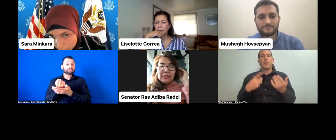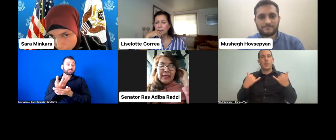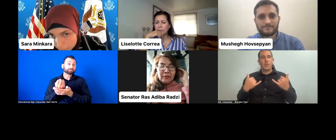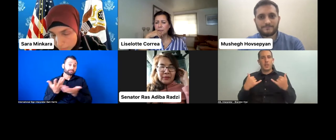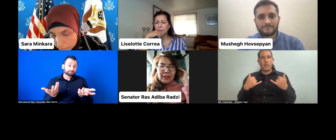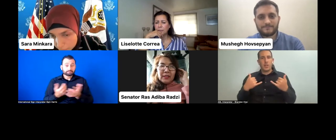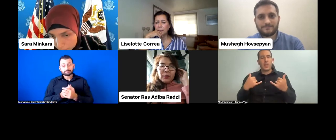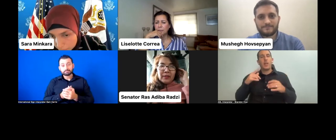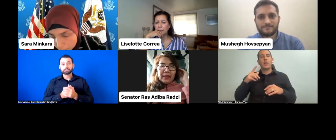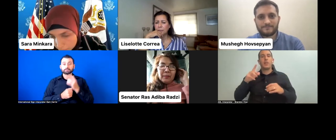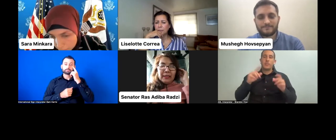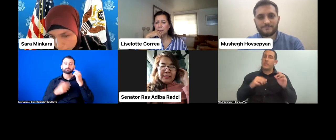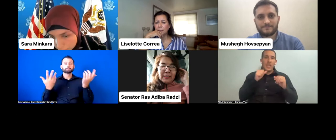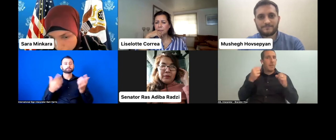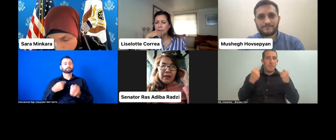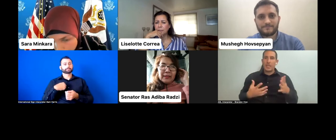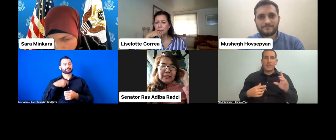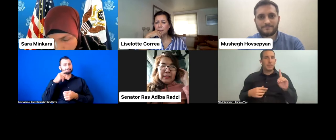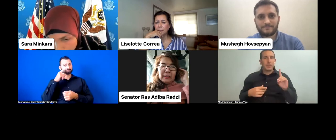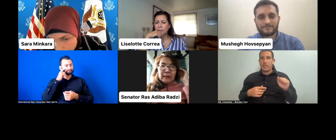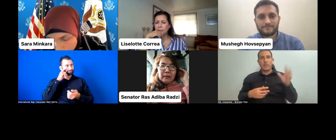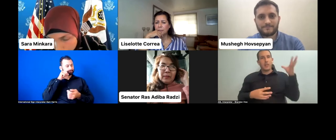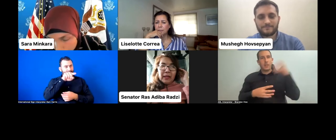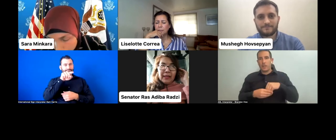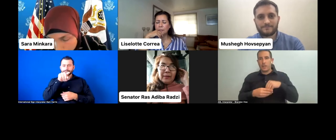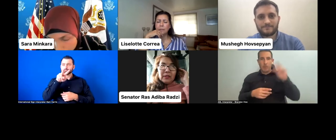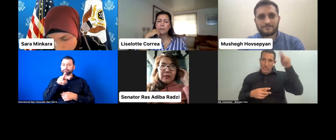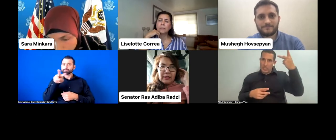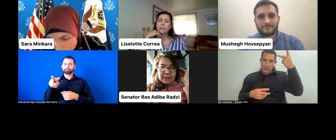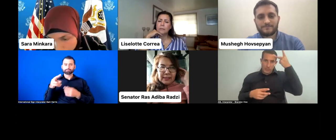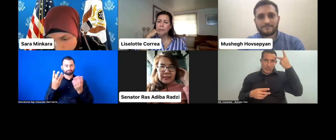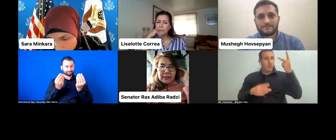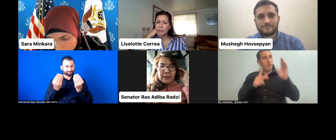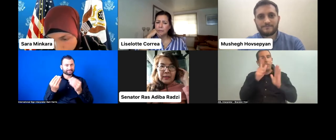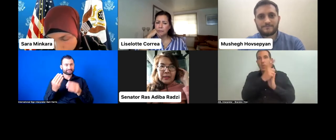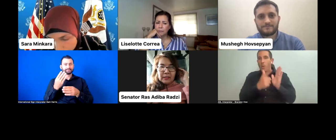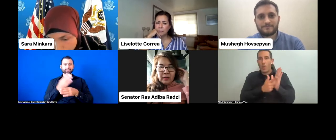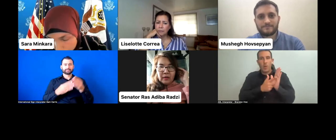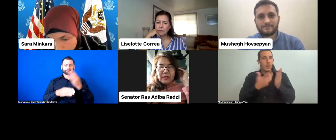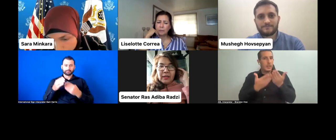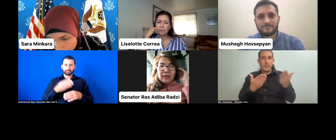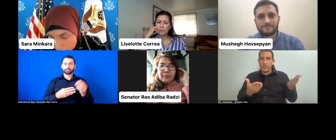I believe with that in Malaysia we've had-- I am the first senator, thus far,